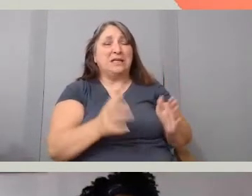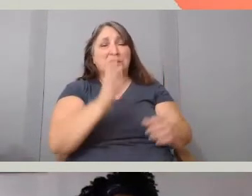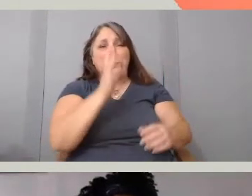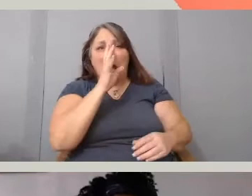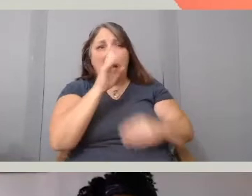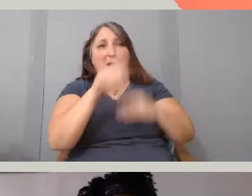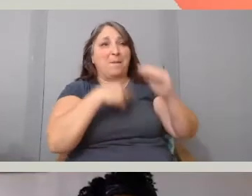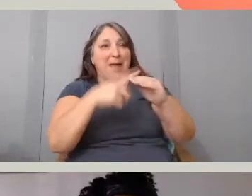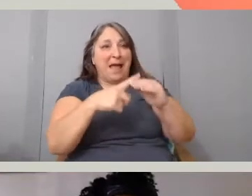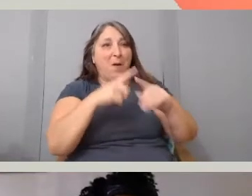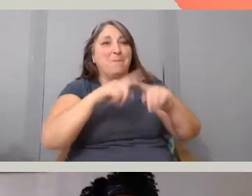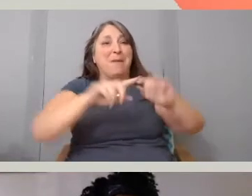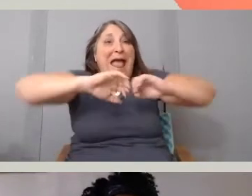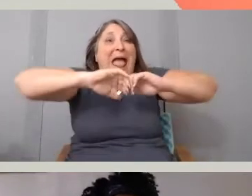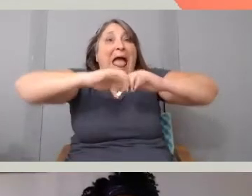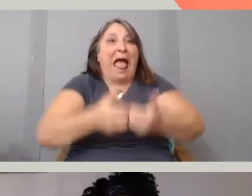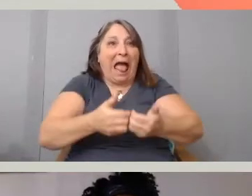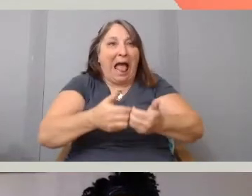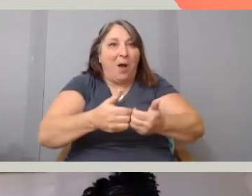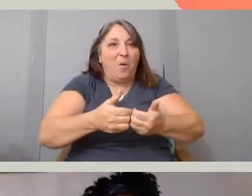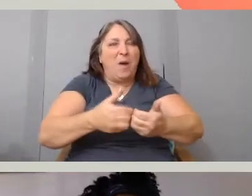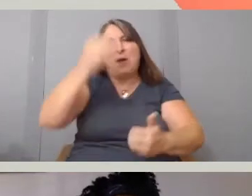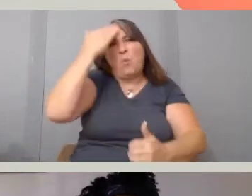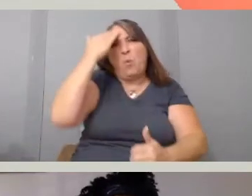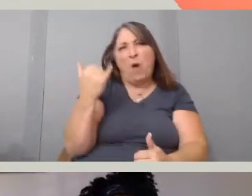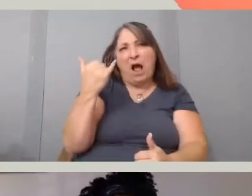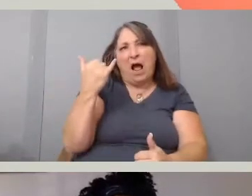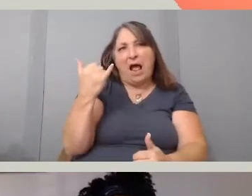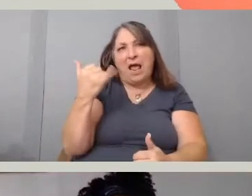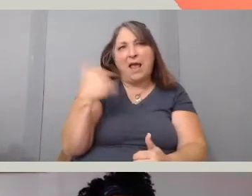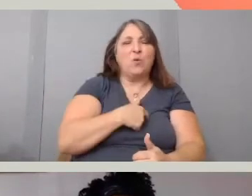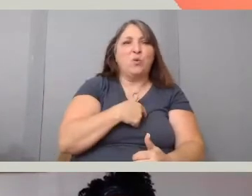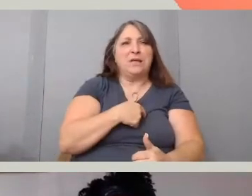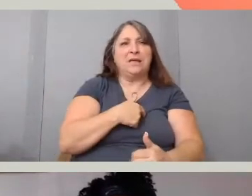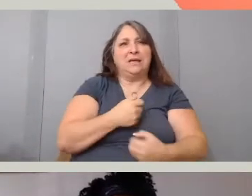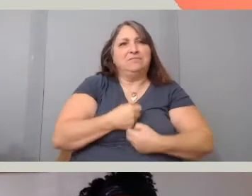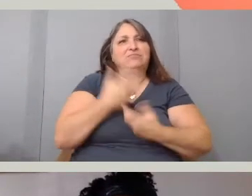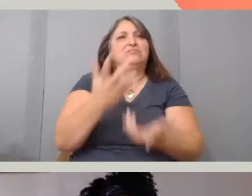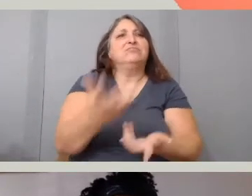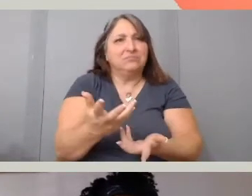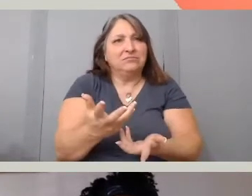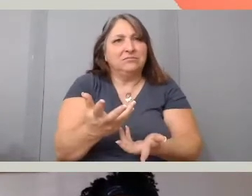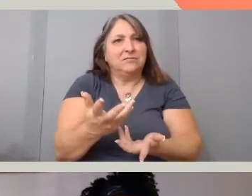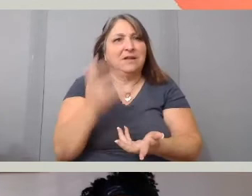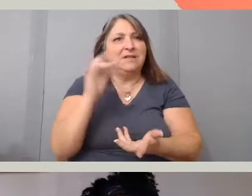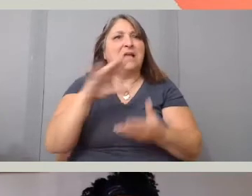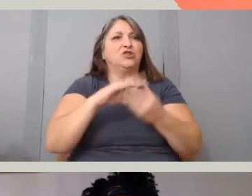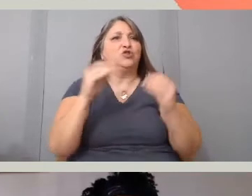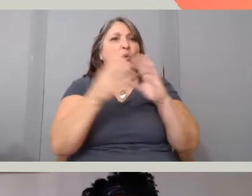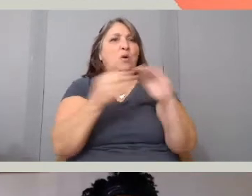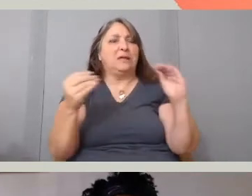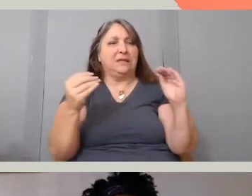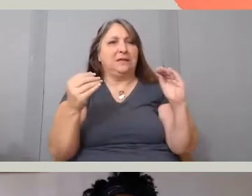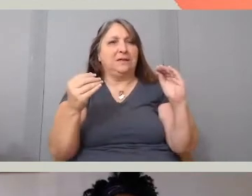but how and why we speak. And I think if there was any advice to give